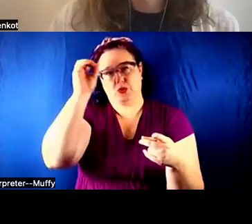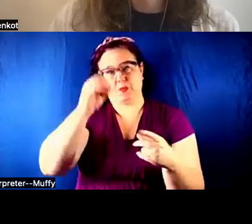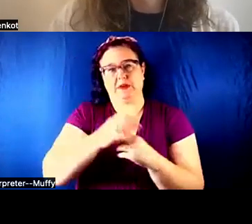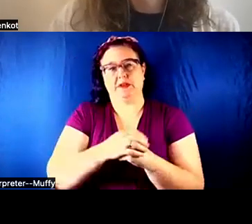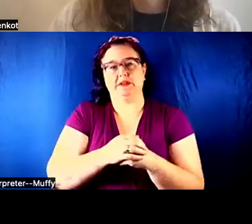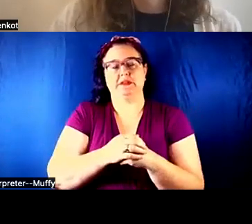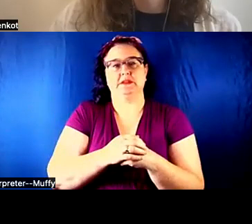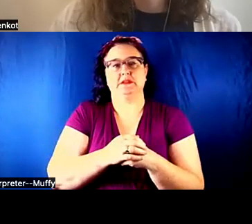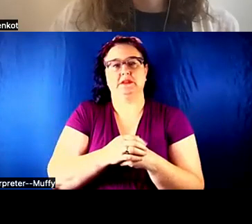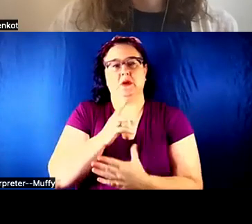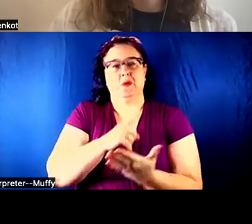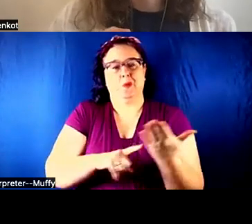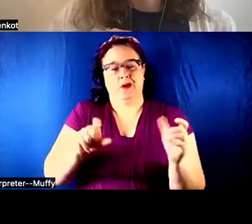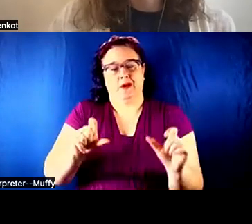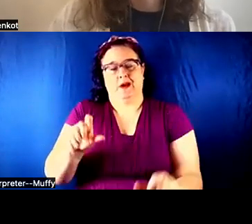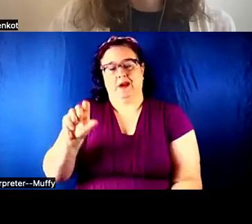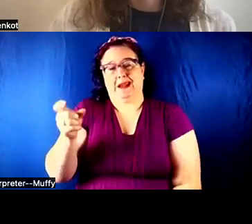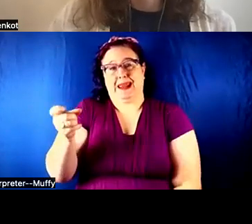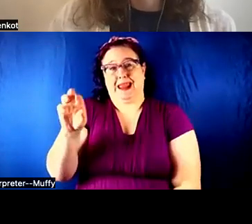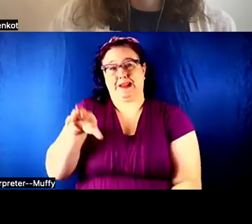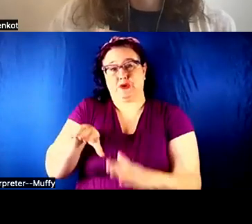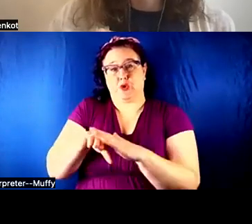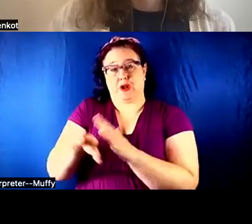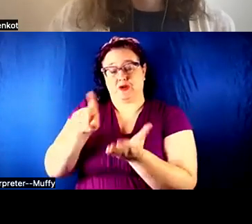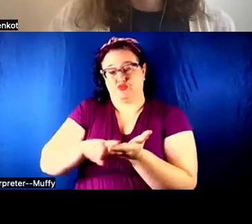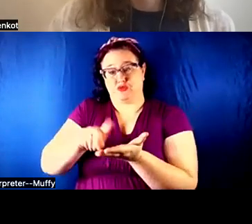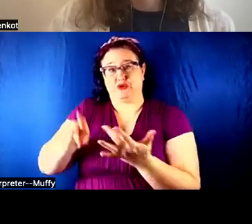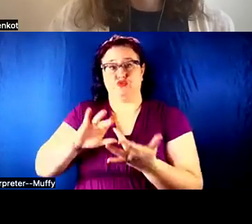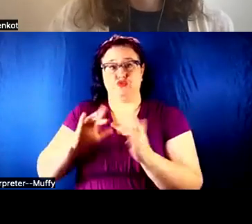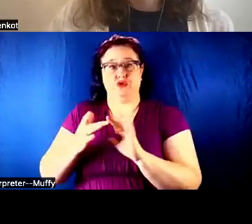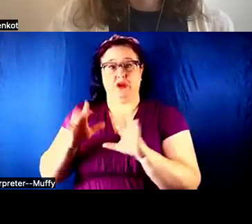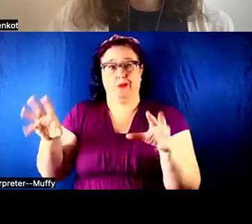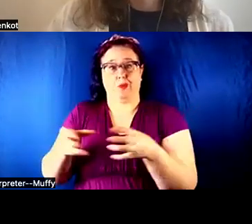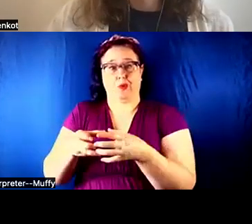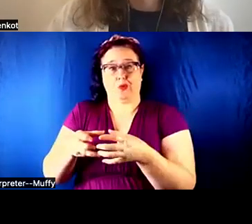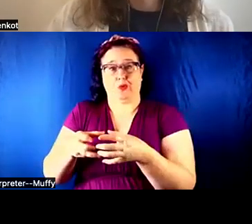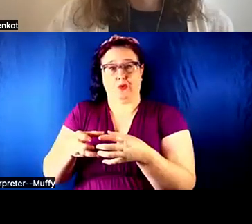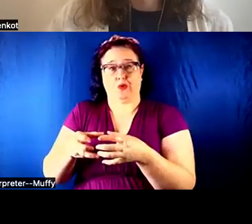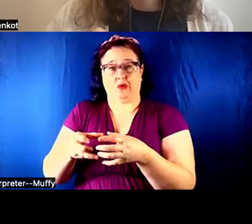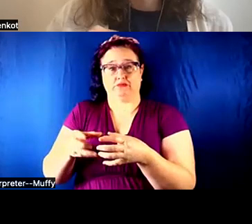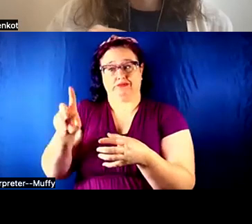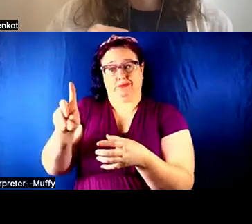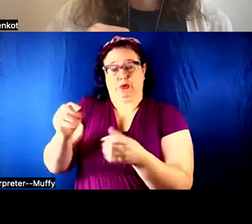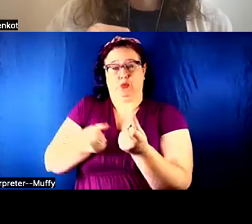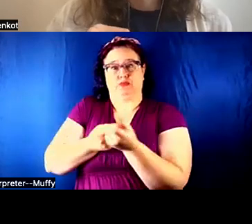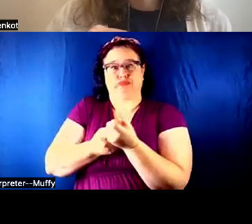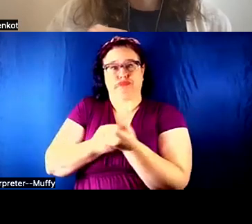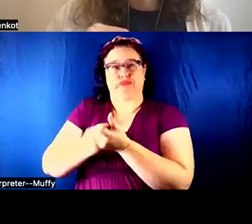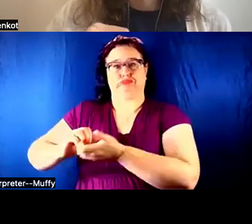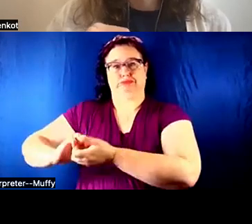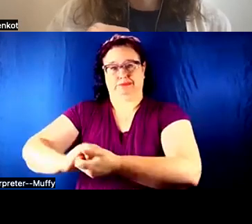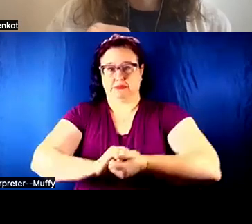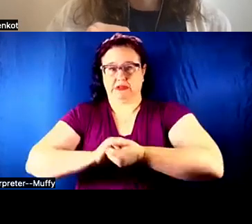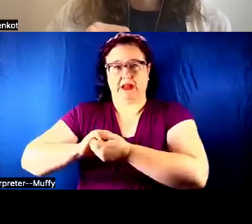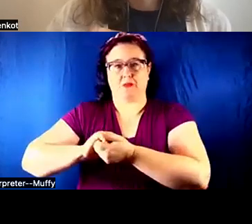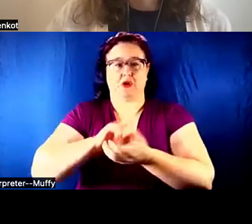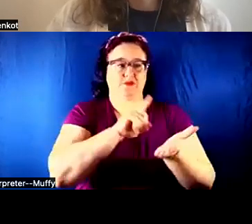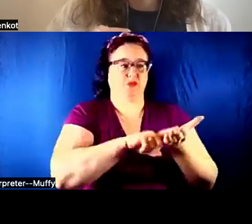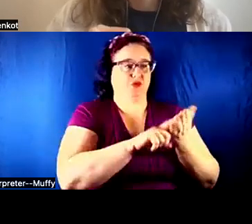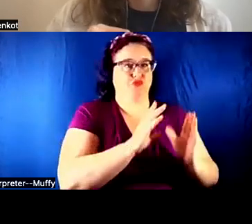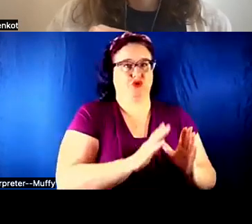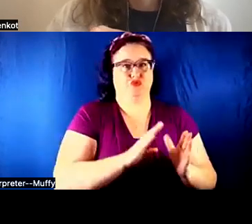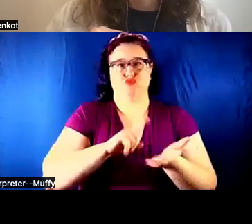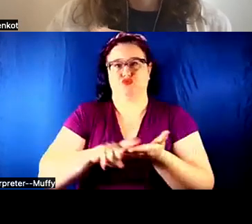the Exar -- XR access research department do to connect between researchers more?